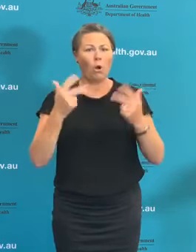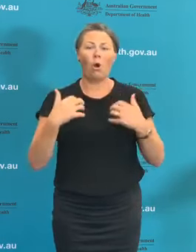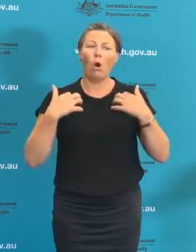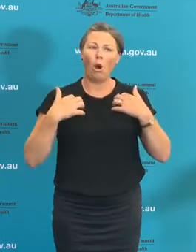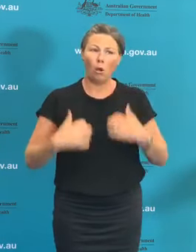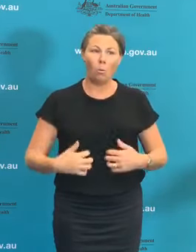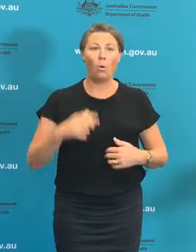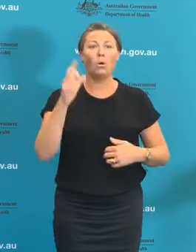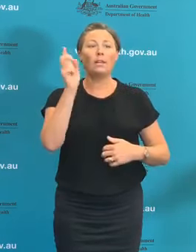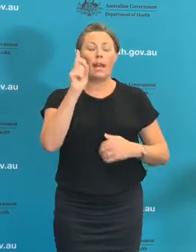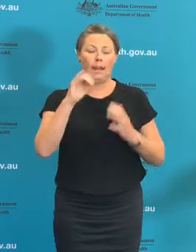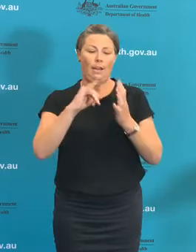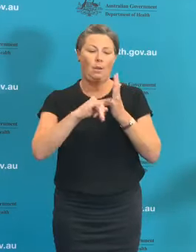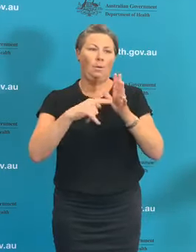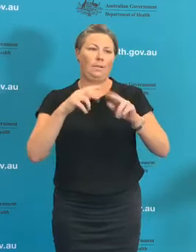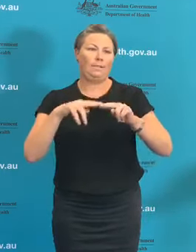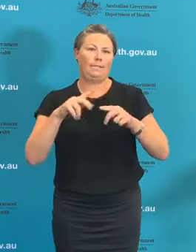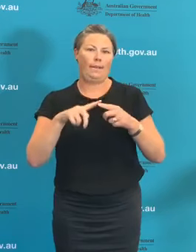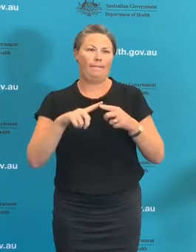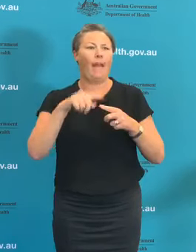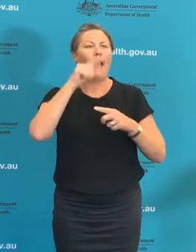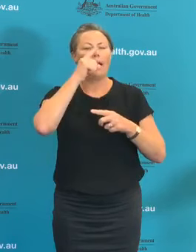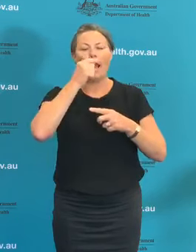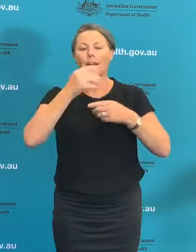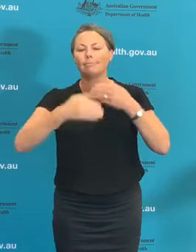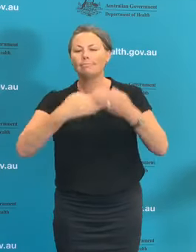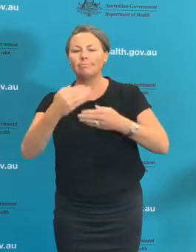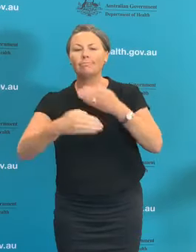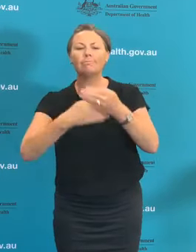surgery. So I'd like to thank the Royal Australasian College of Surgeons in